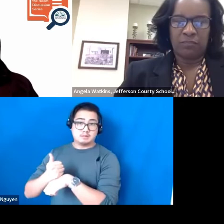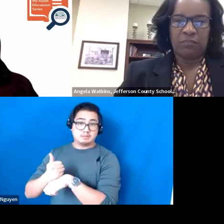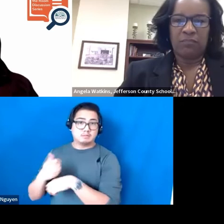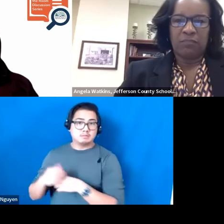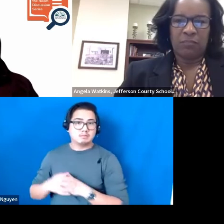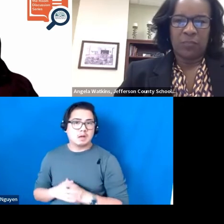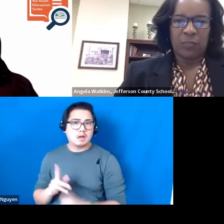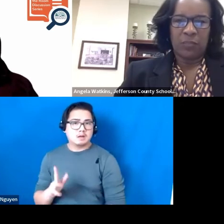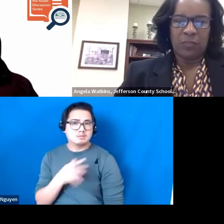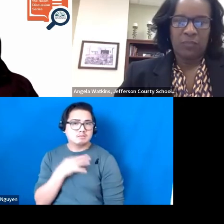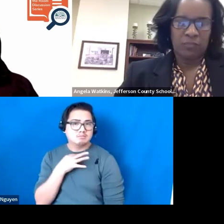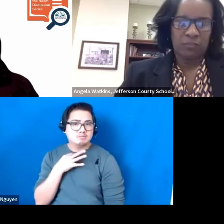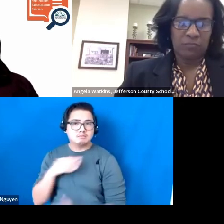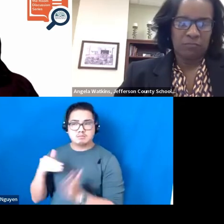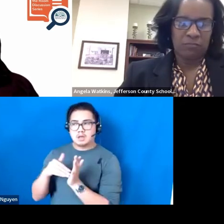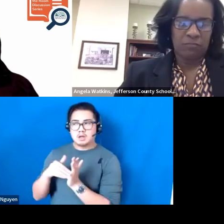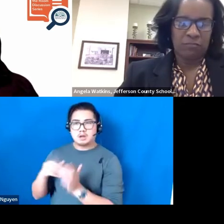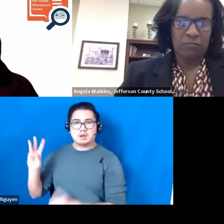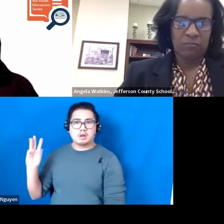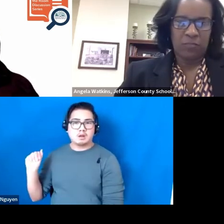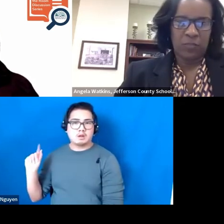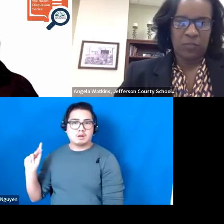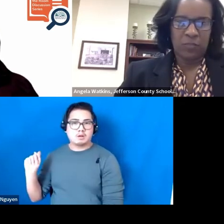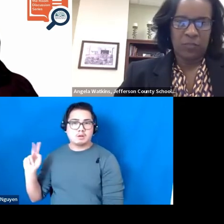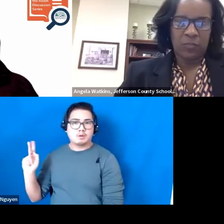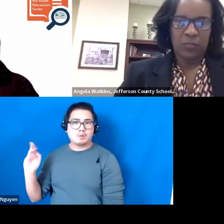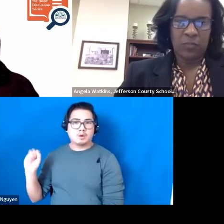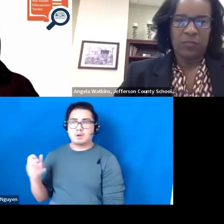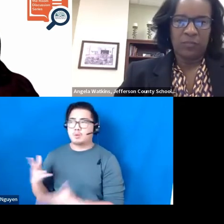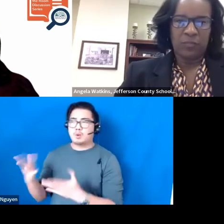I am wondering, Dr. Watkins, what barriers have you faced in